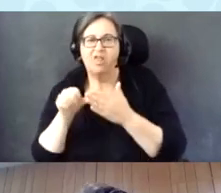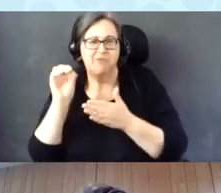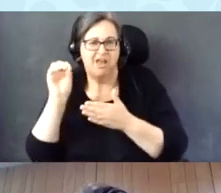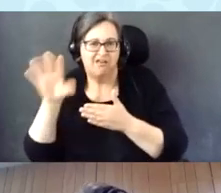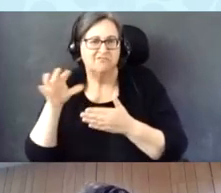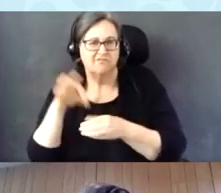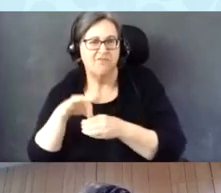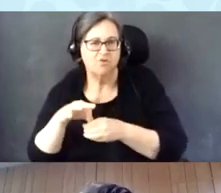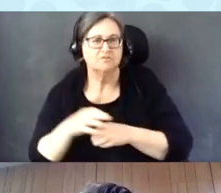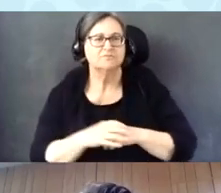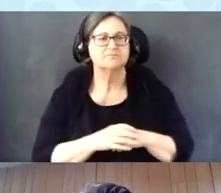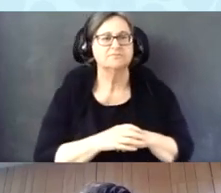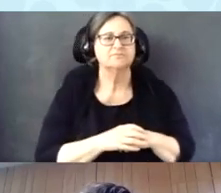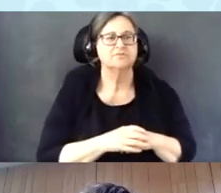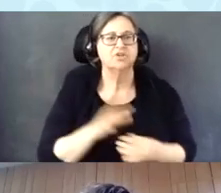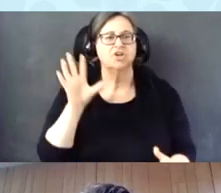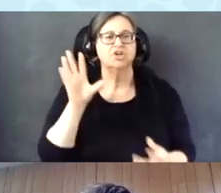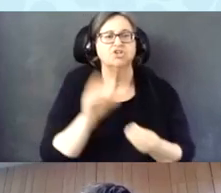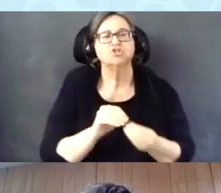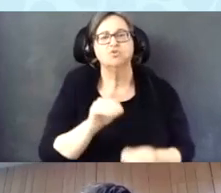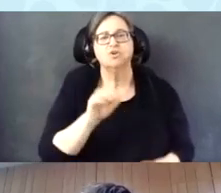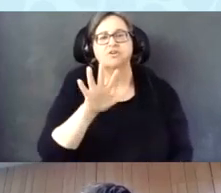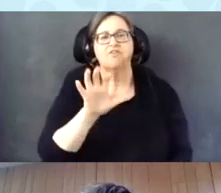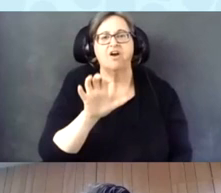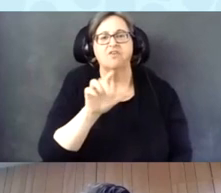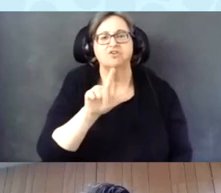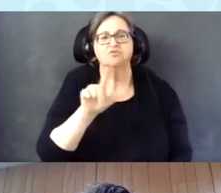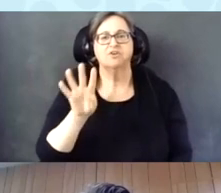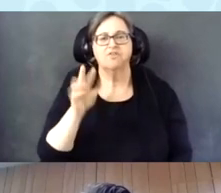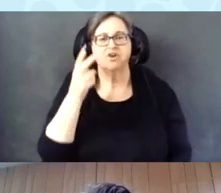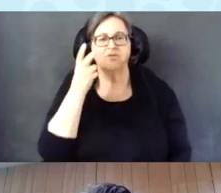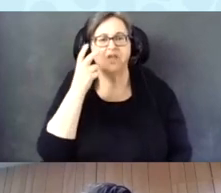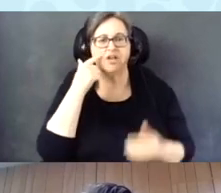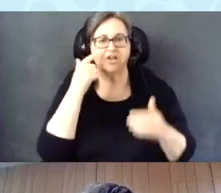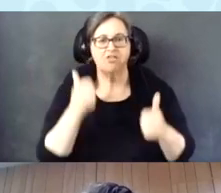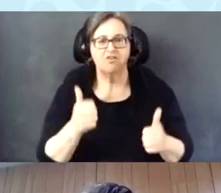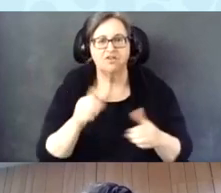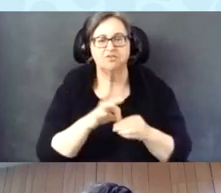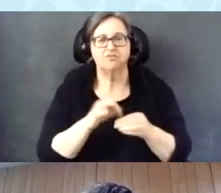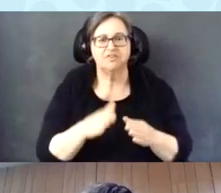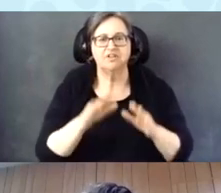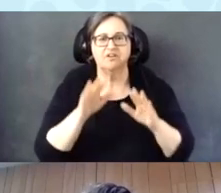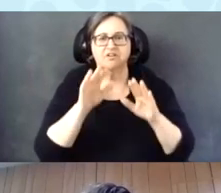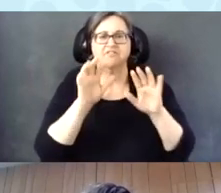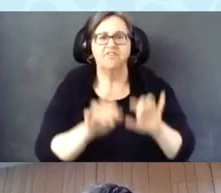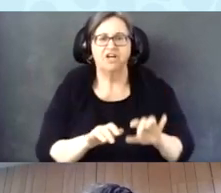Total of 524 blind and low-vision voters completed the survey.